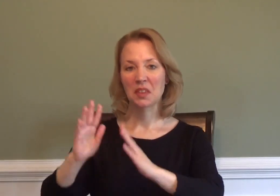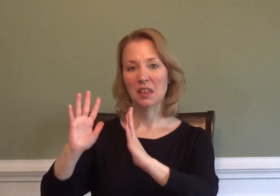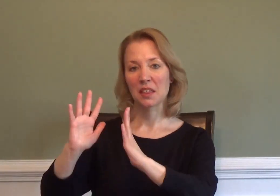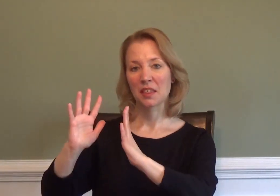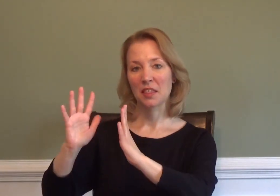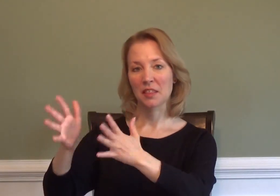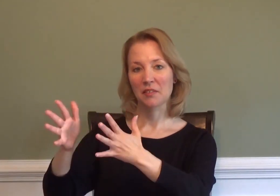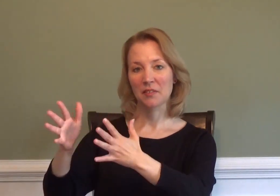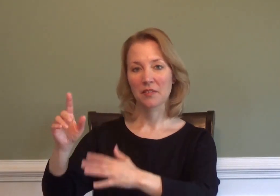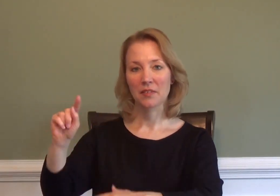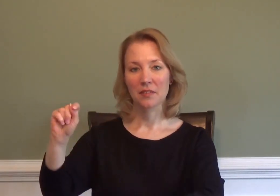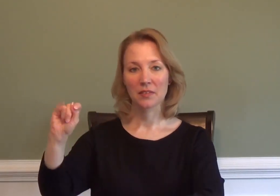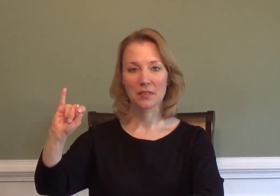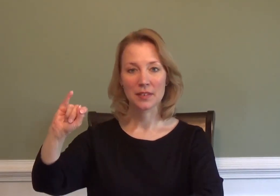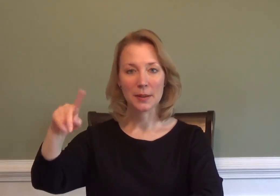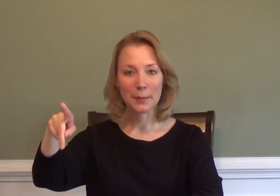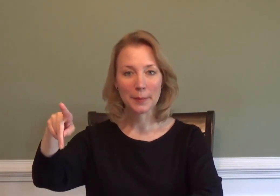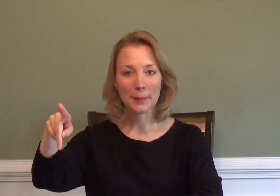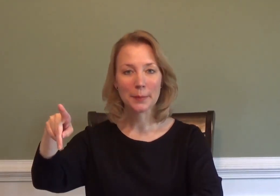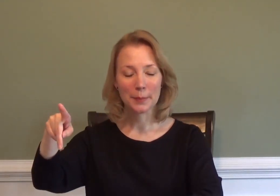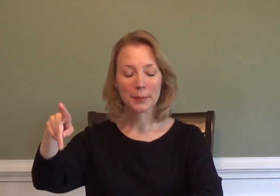LEAVE a fs-TIP